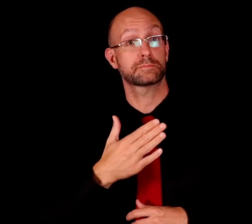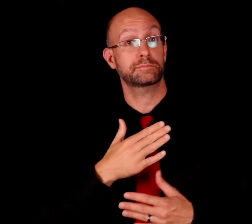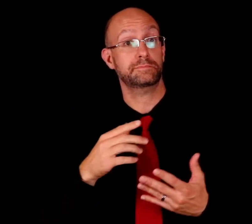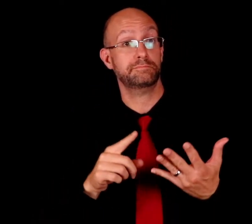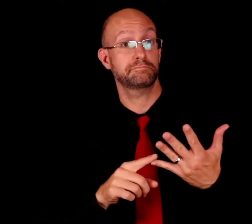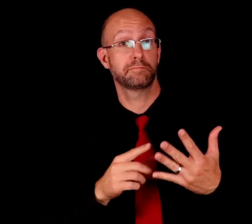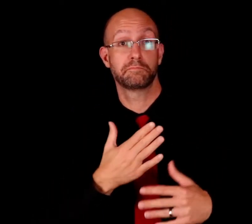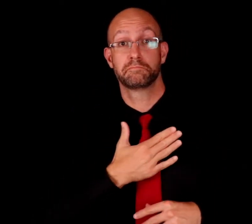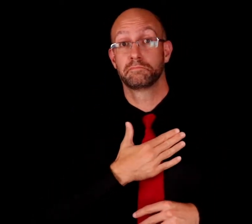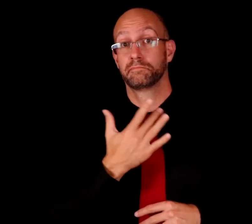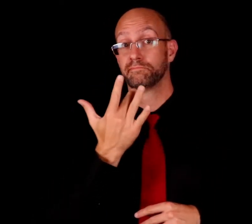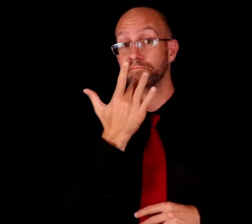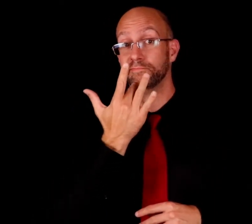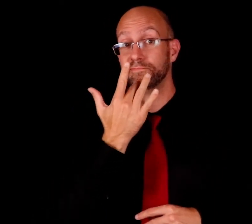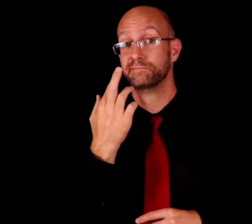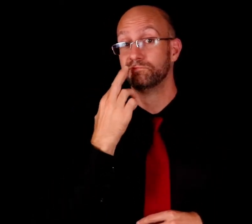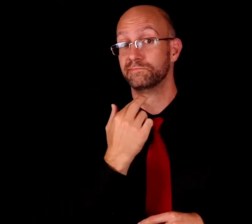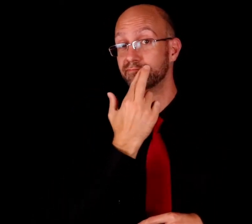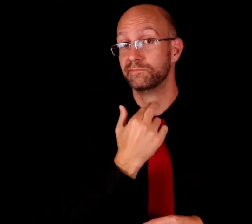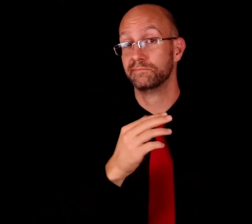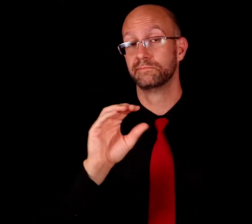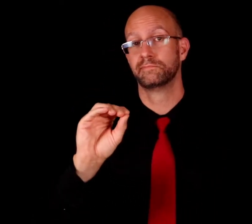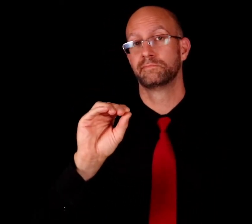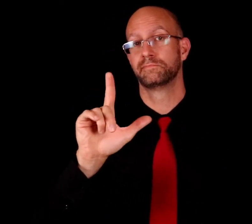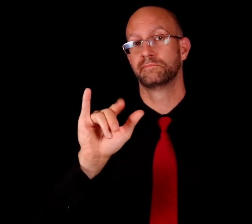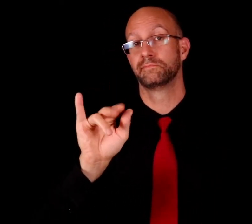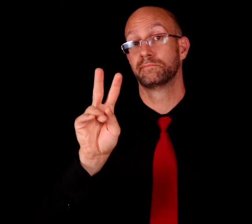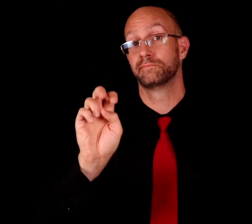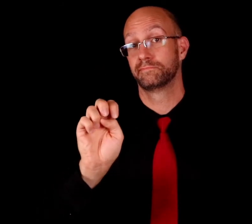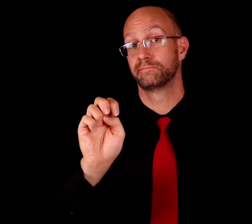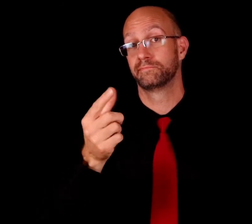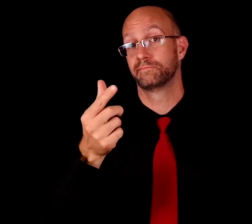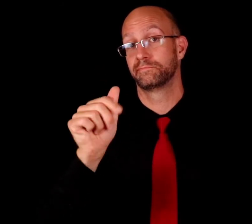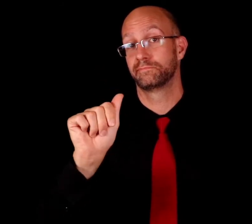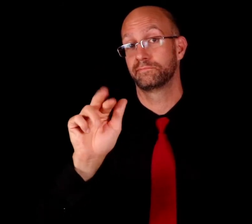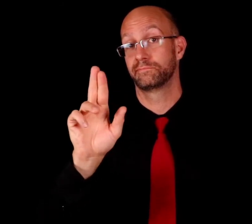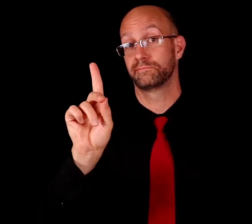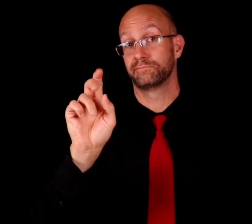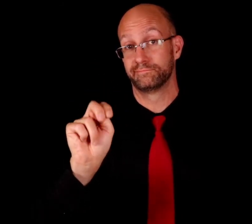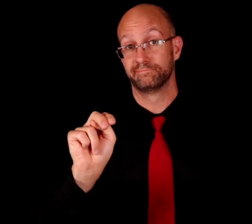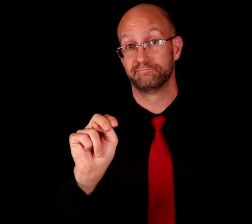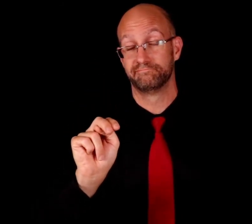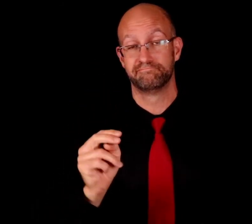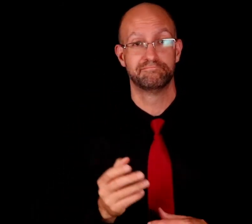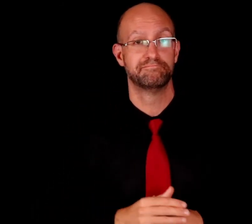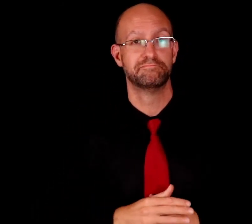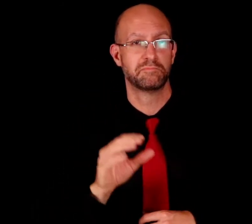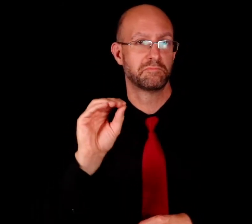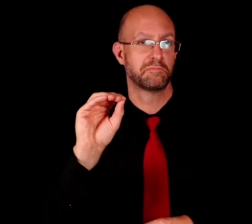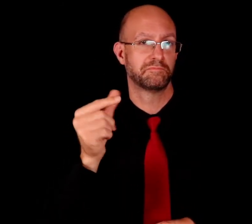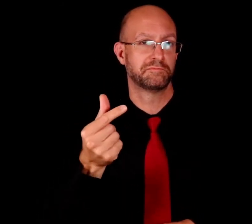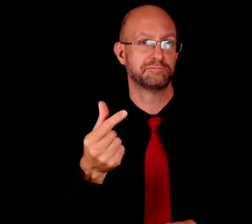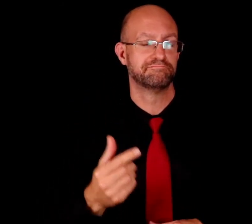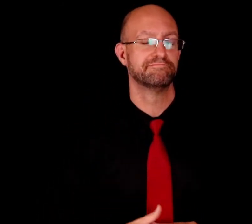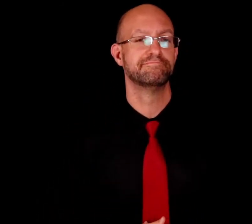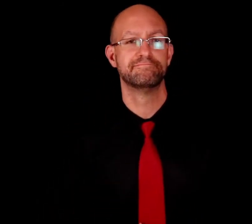MY FAVORITE RESTAURANT fs-OLIVE GARDEN fs-OG.